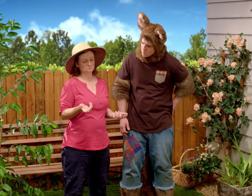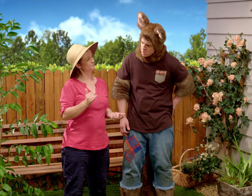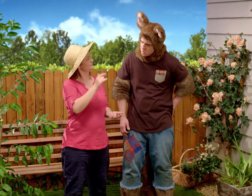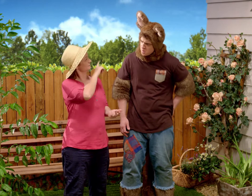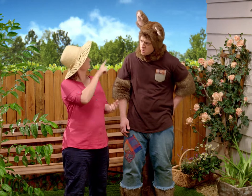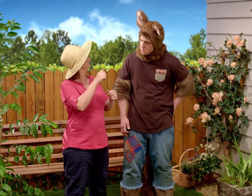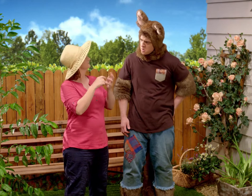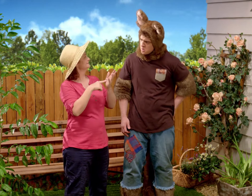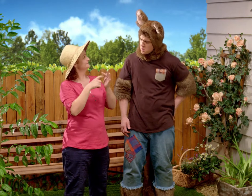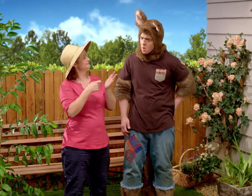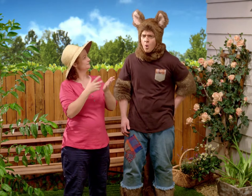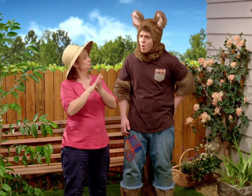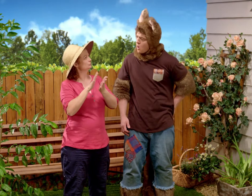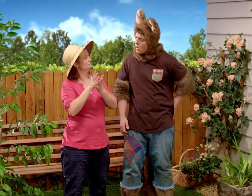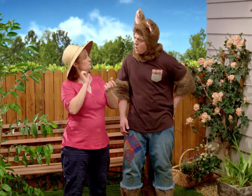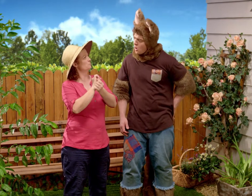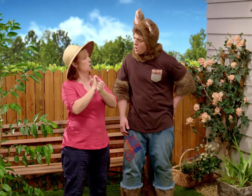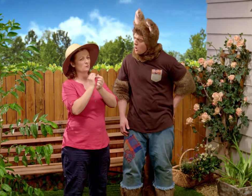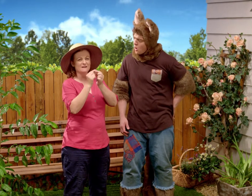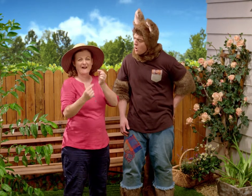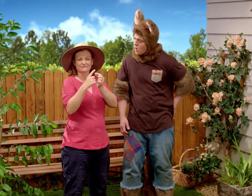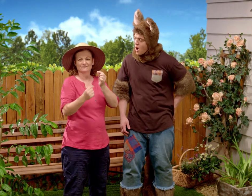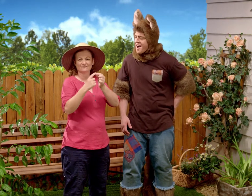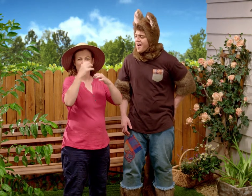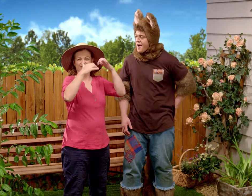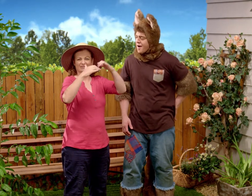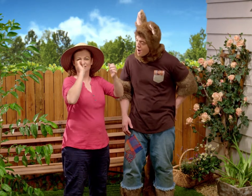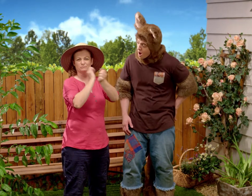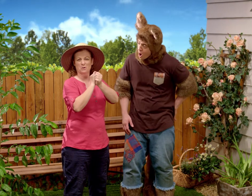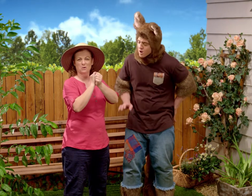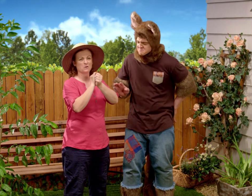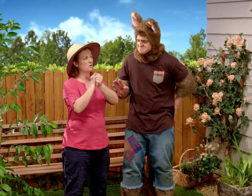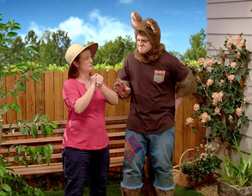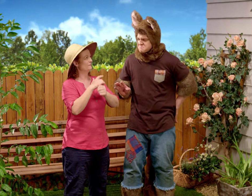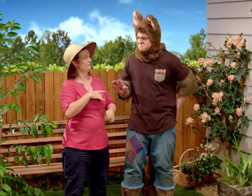in there. Maybe the gutter is dirty, or blocked with leaves or something.